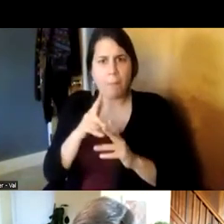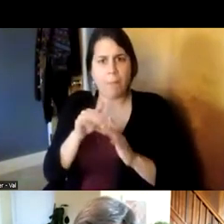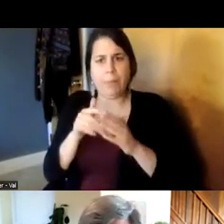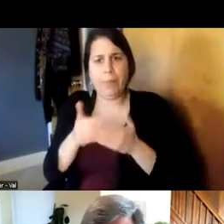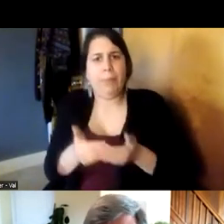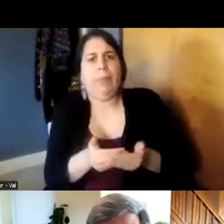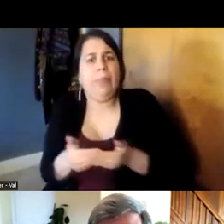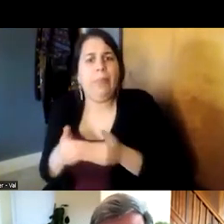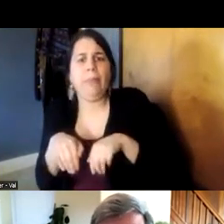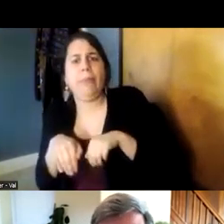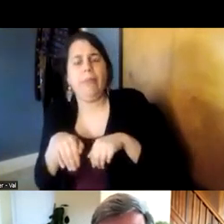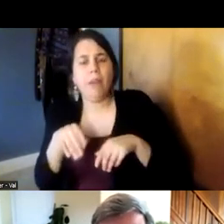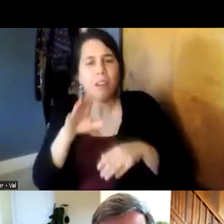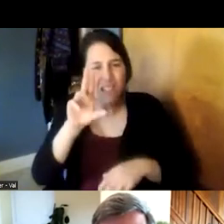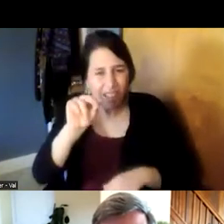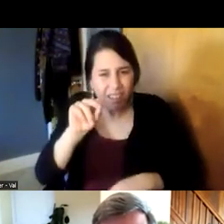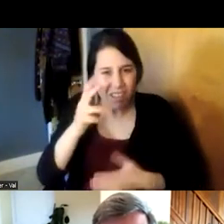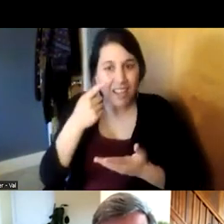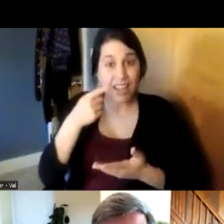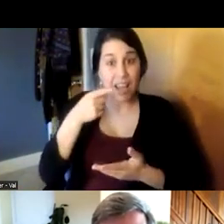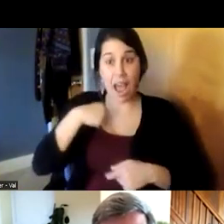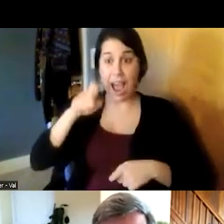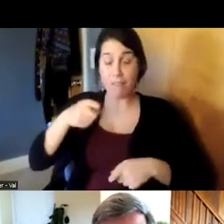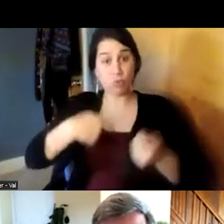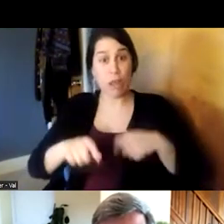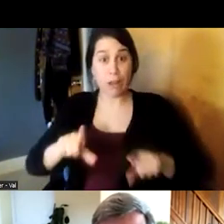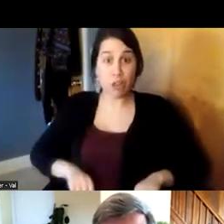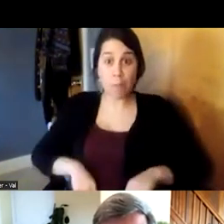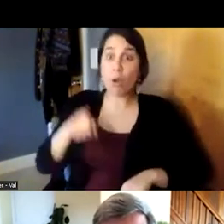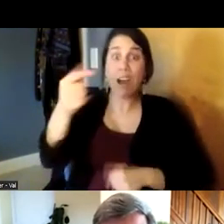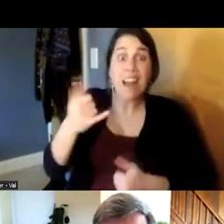right it doesn't just change your whole life you have to our goal is to maintain dignity and